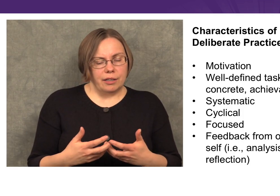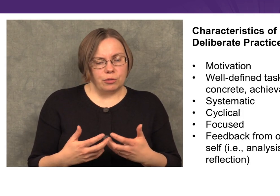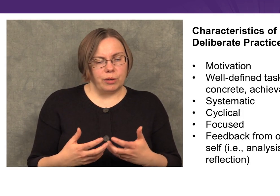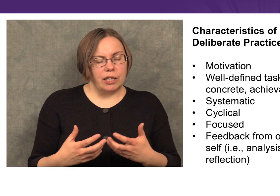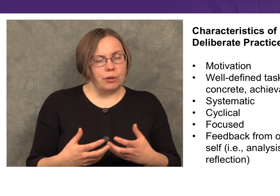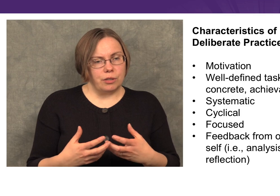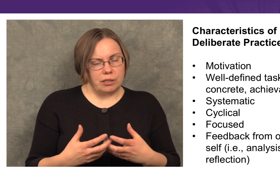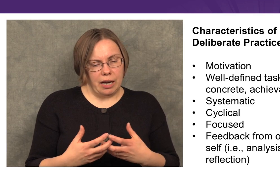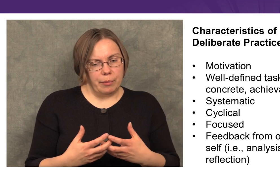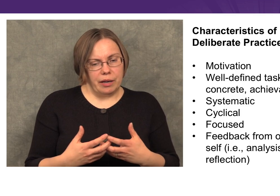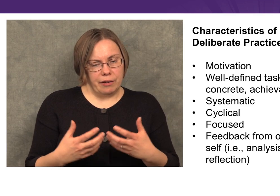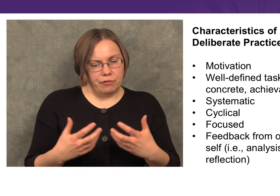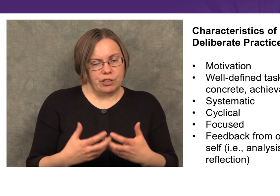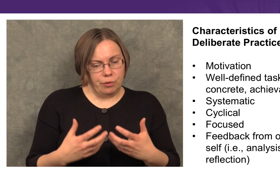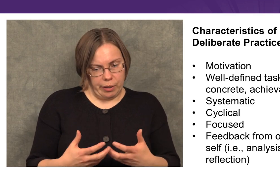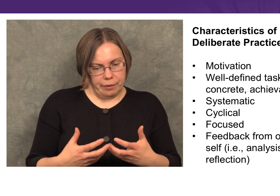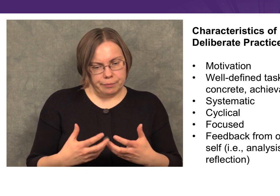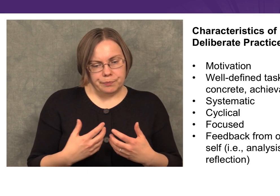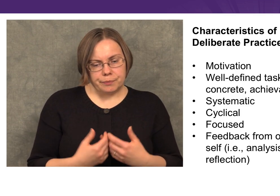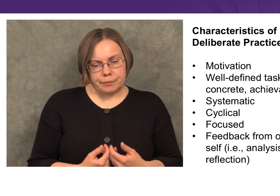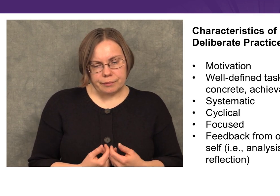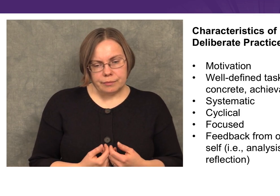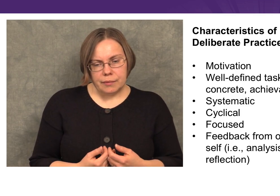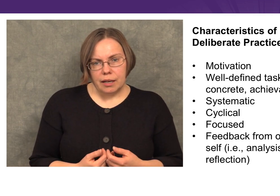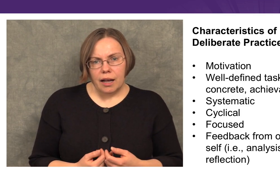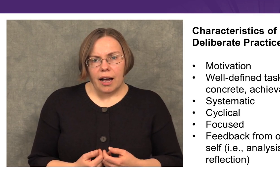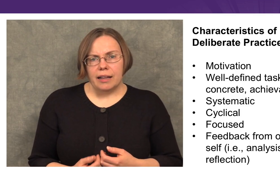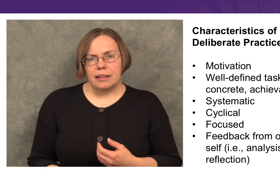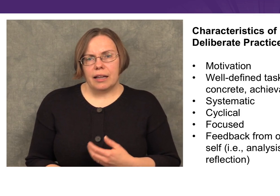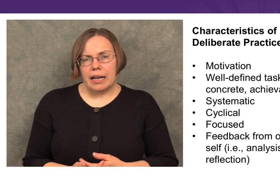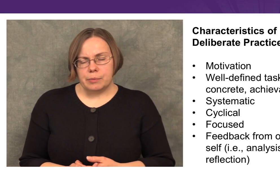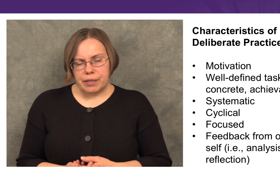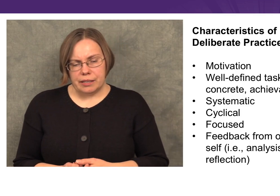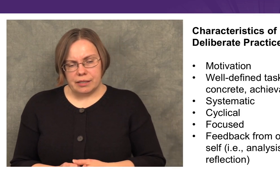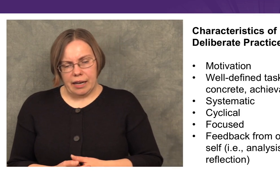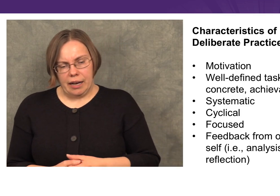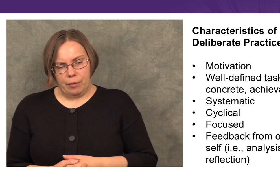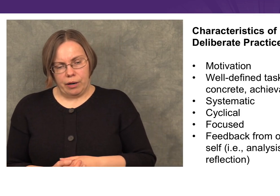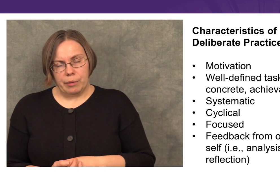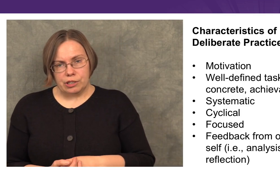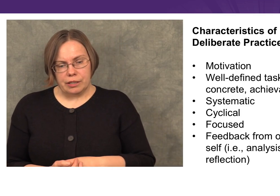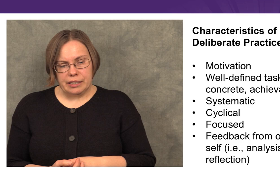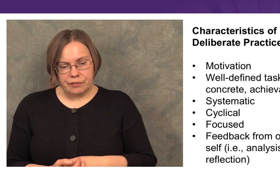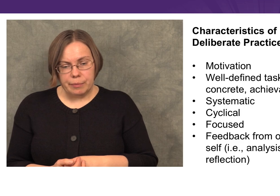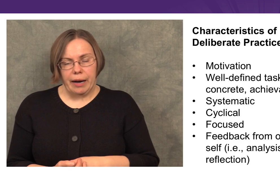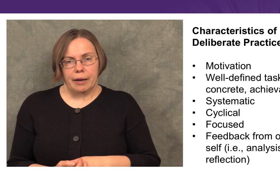and to really use our time in an efficient way. The last piece that I want to mention is feedback,